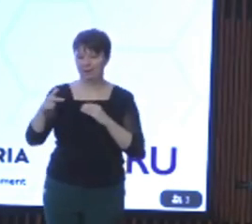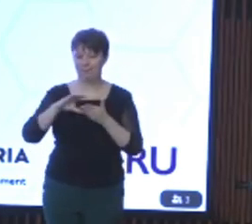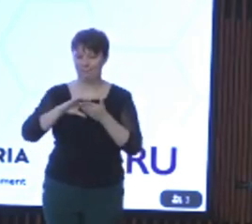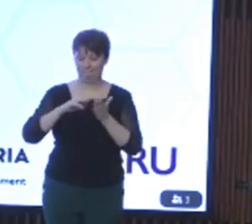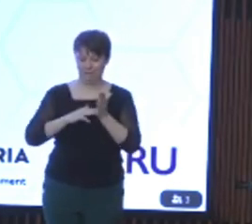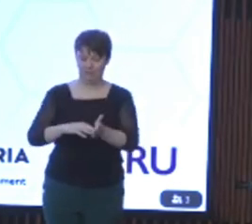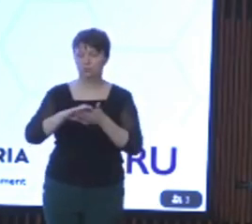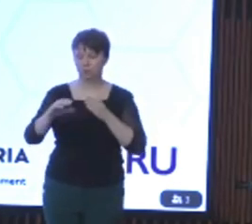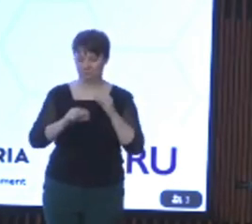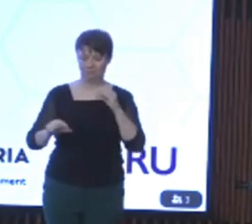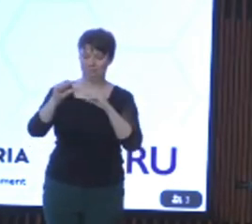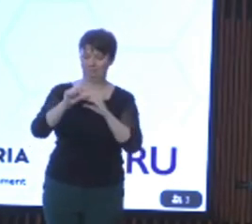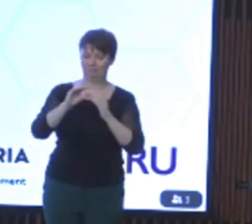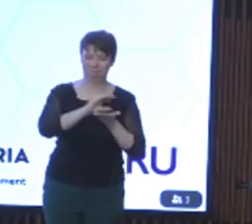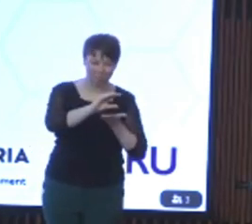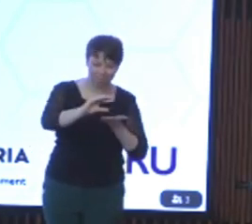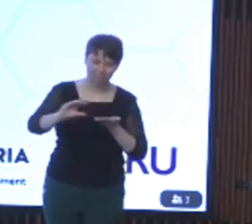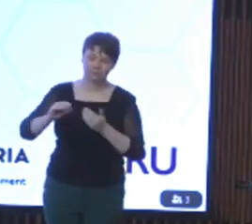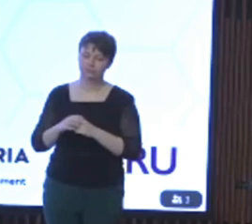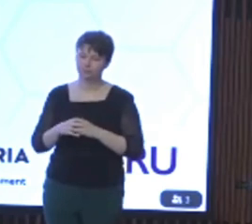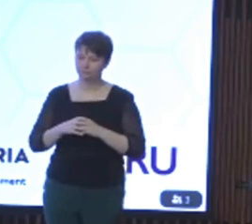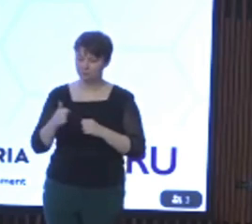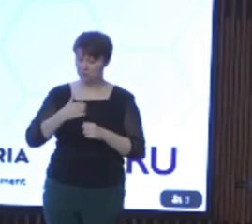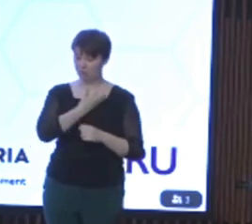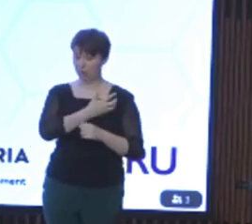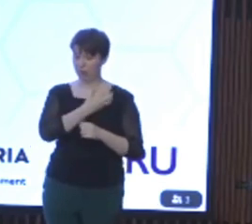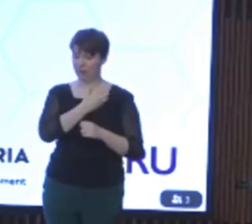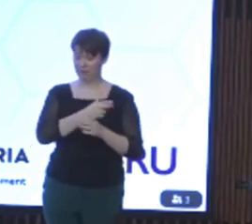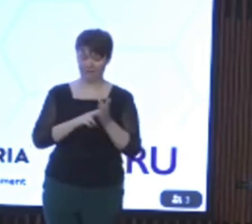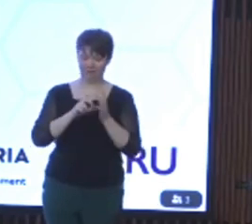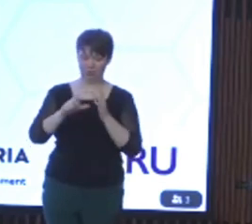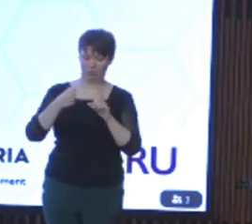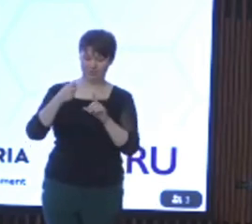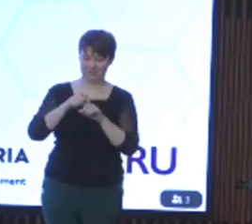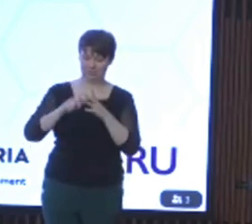I'm proud that the Victorian Disability Advocacy Program remains the most comprehensive advocacy